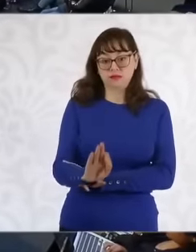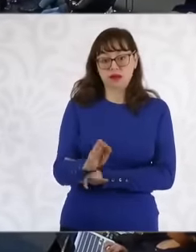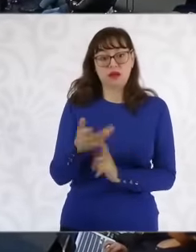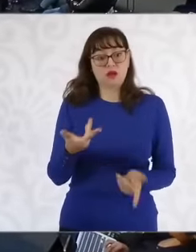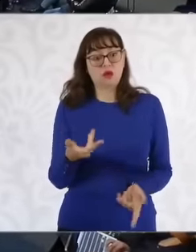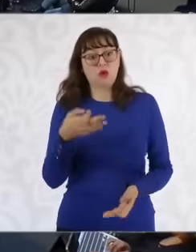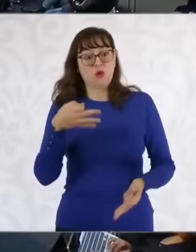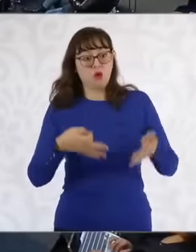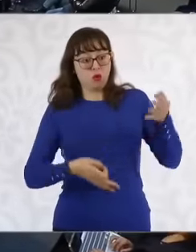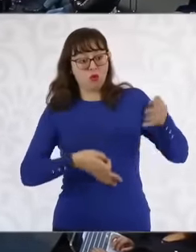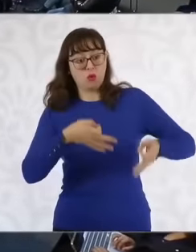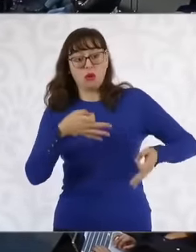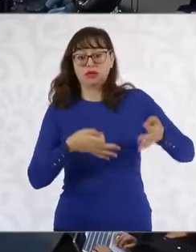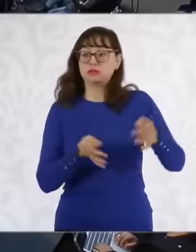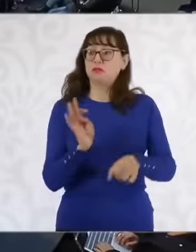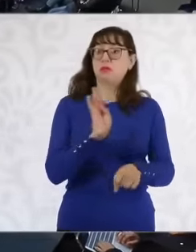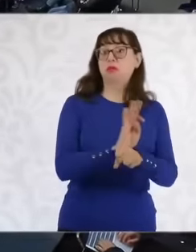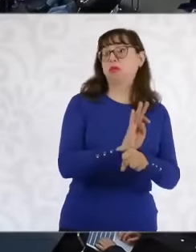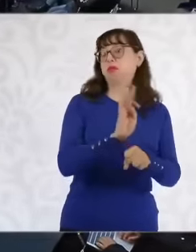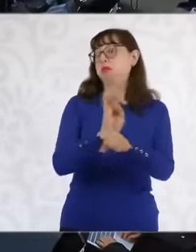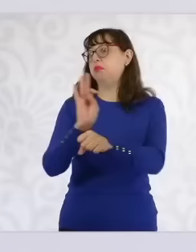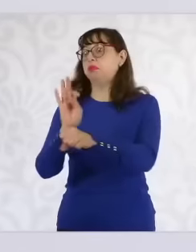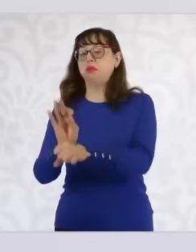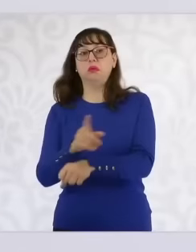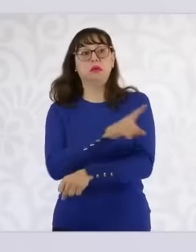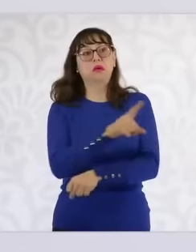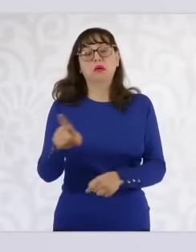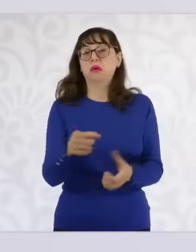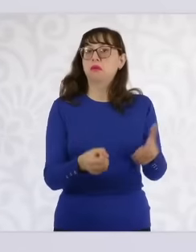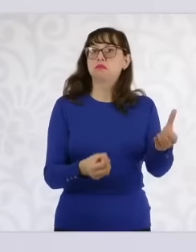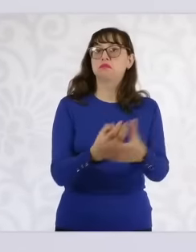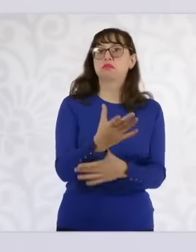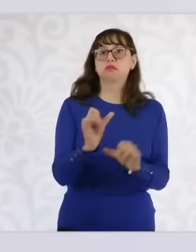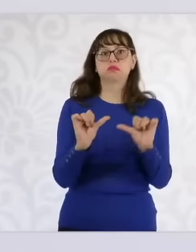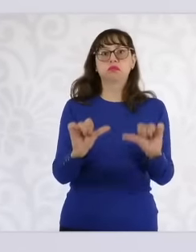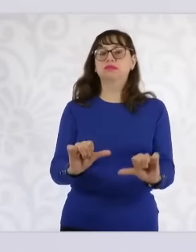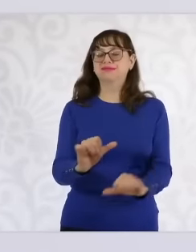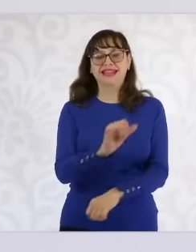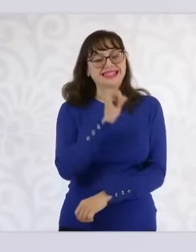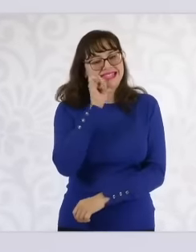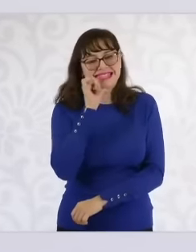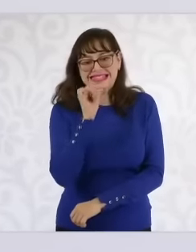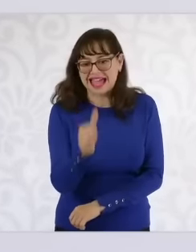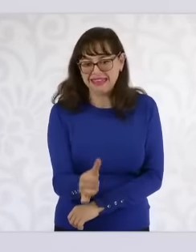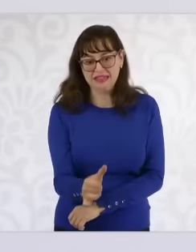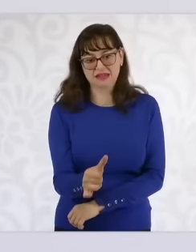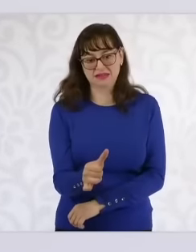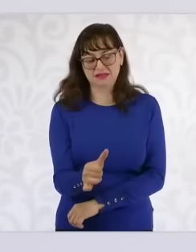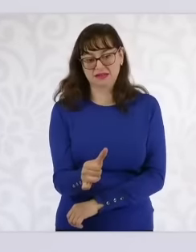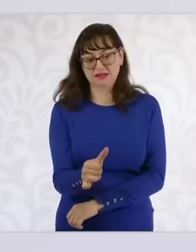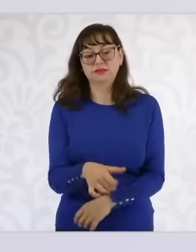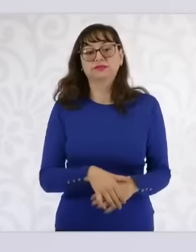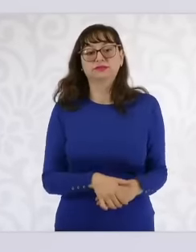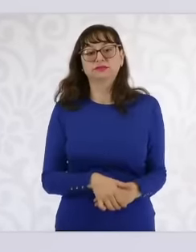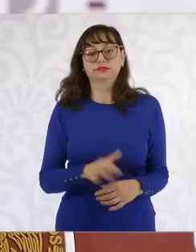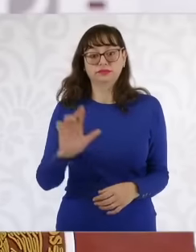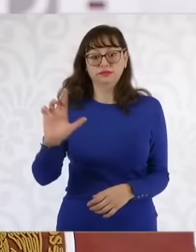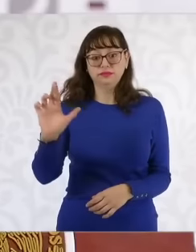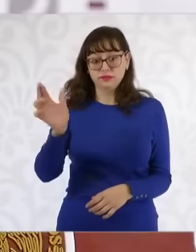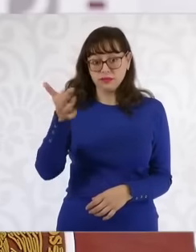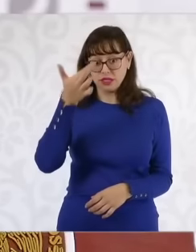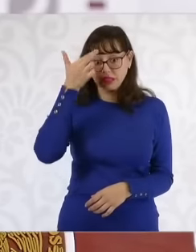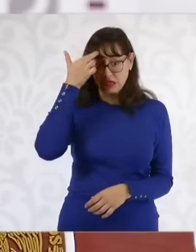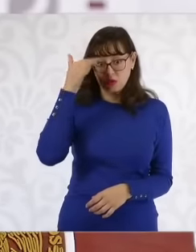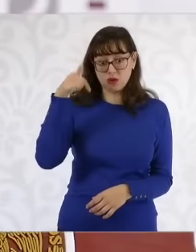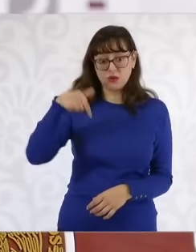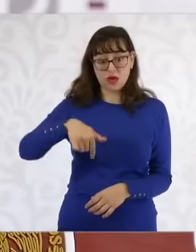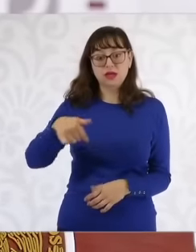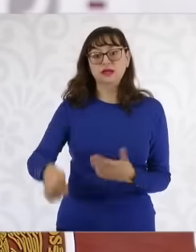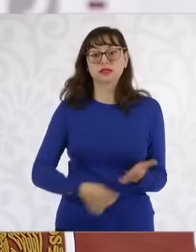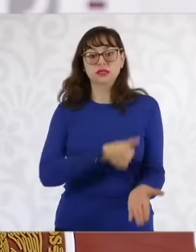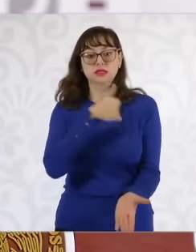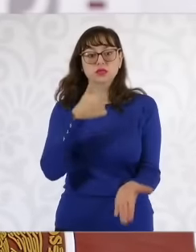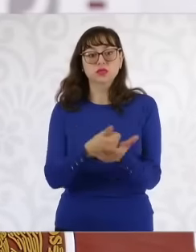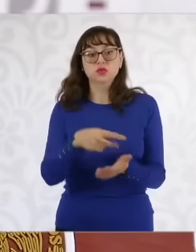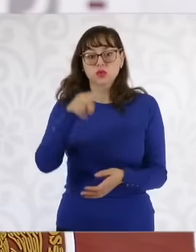feminicide goes free. I now remember a case taking advantage of in Mexico City we had a